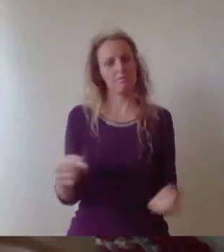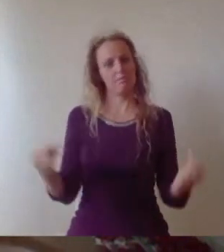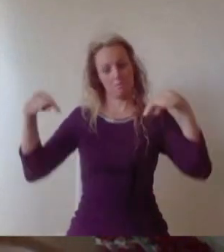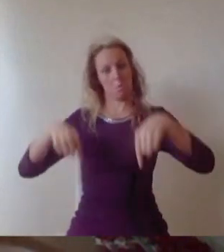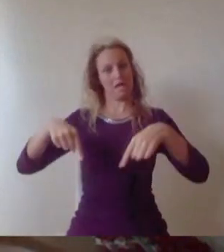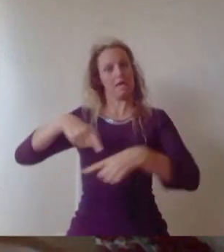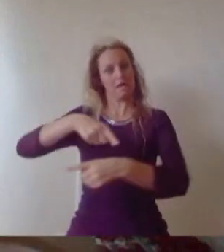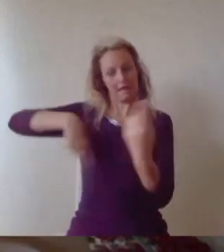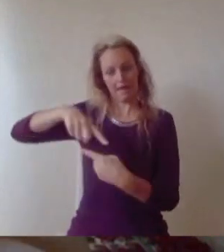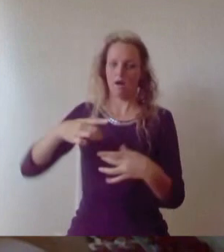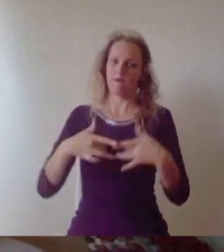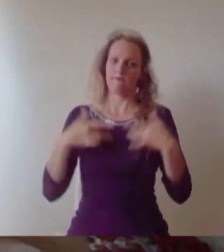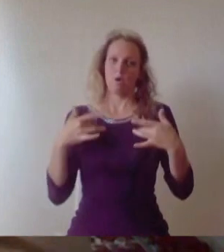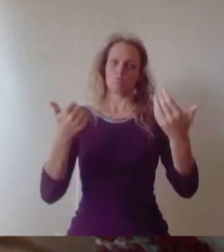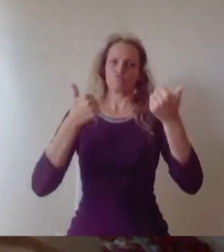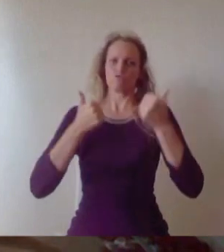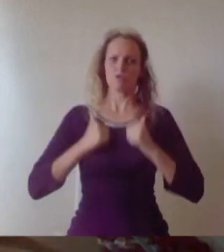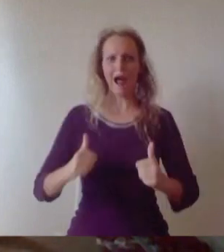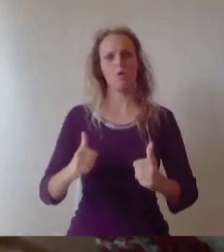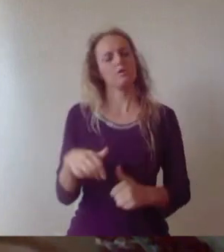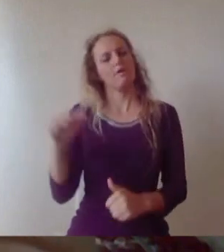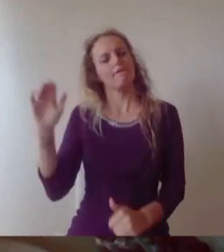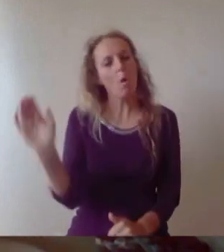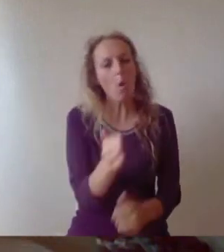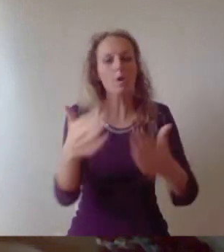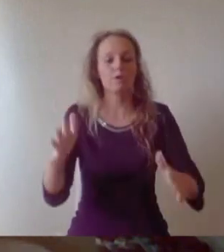in recent months, in the face of real adversity and you